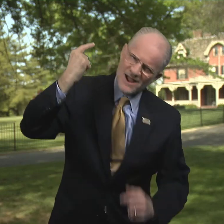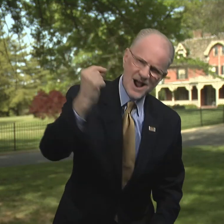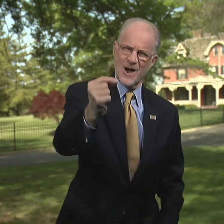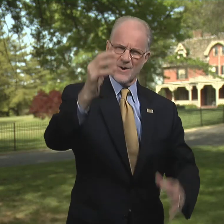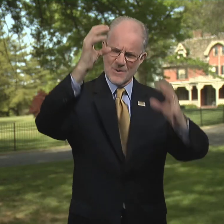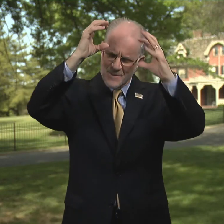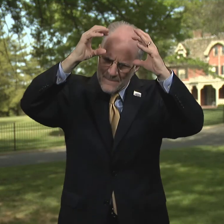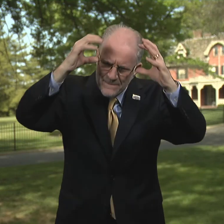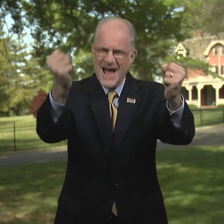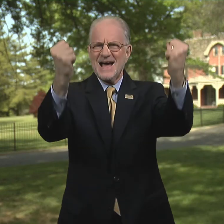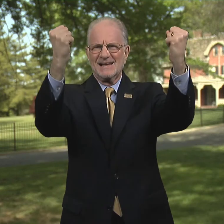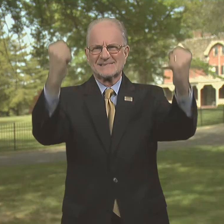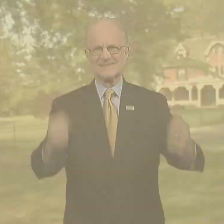Go Bison!